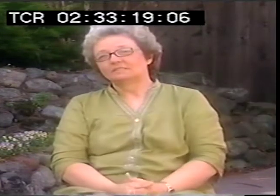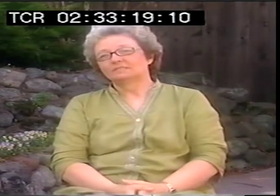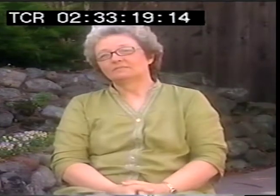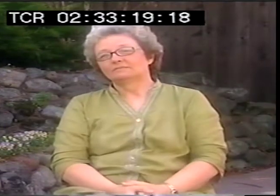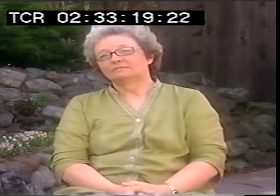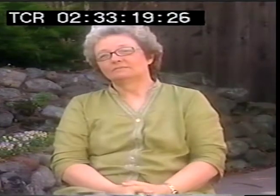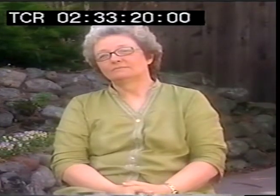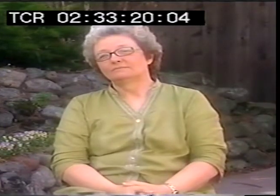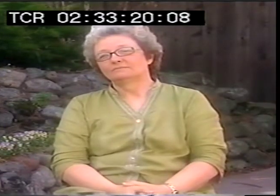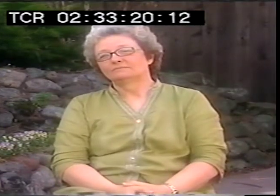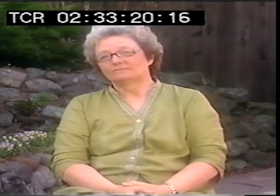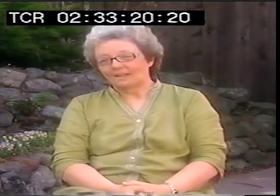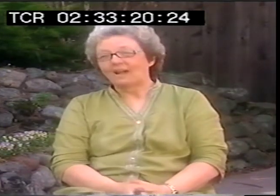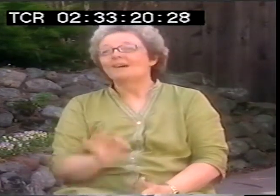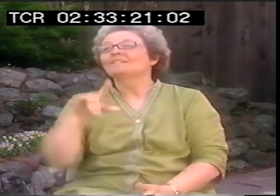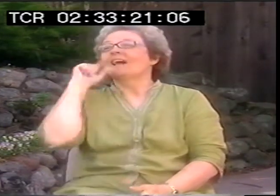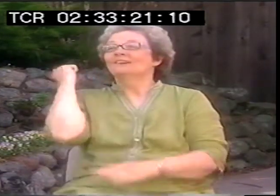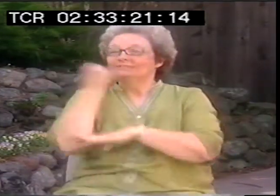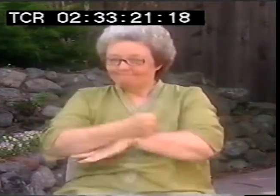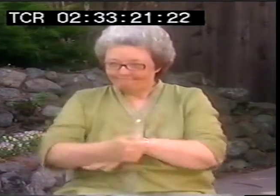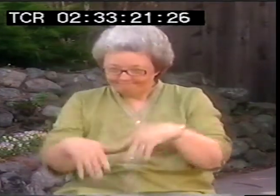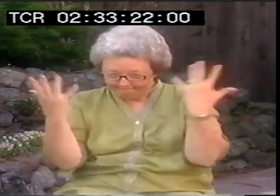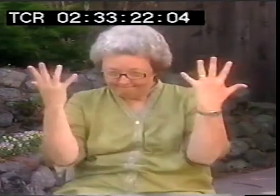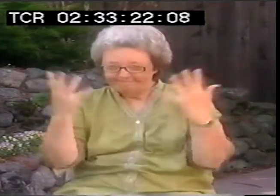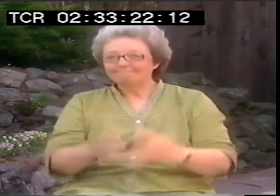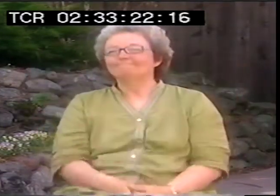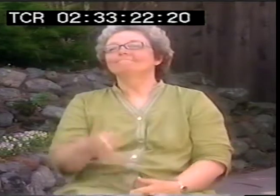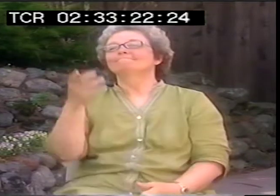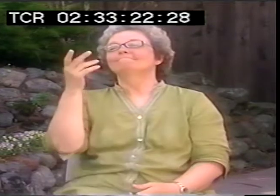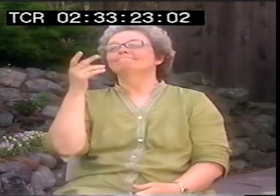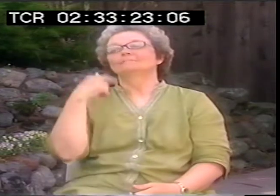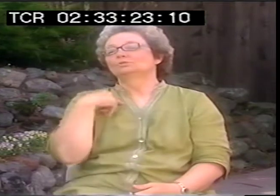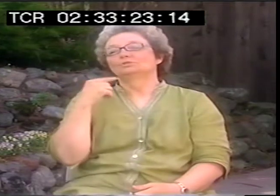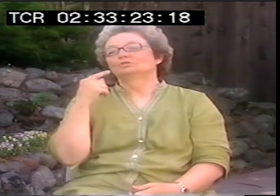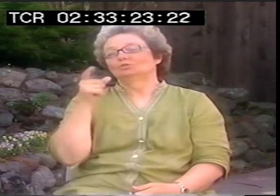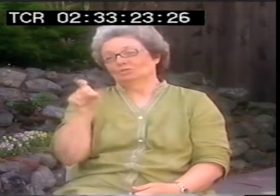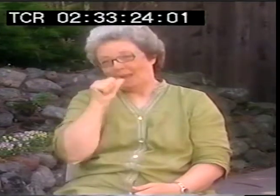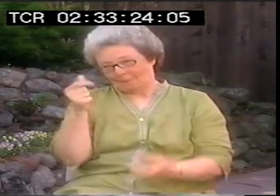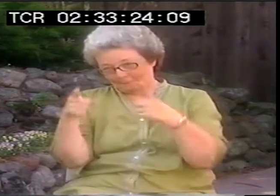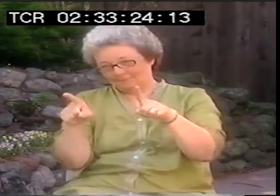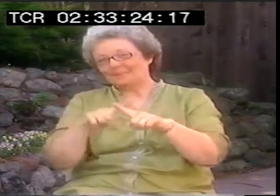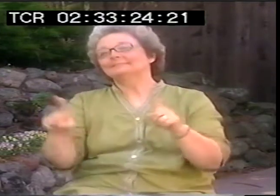have in front of us currently. If Gallaudet were to go under, it shouldn't happen.